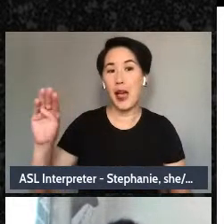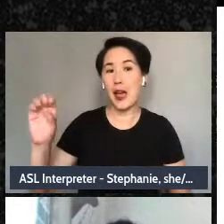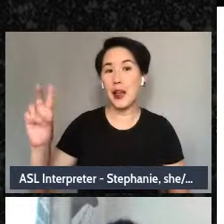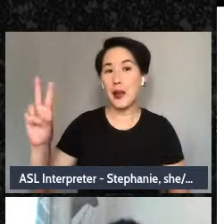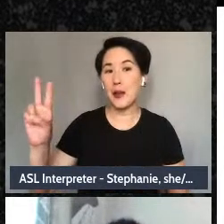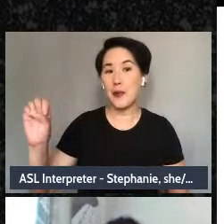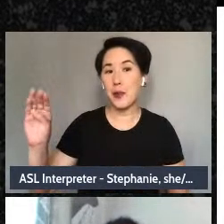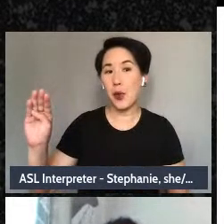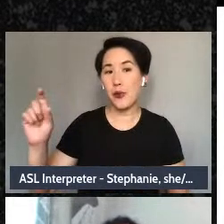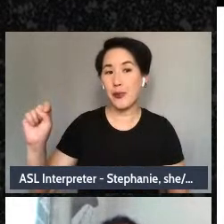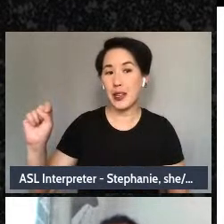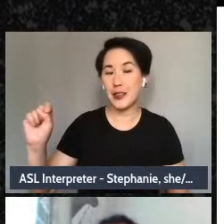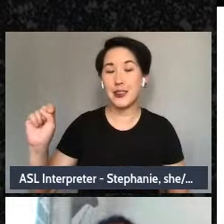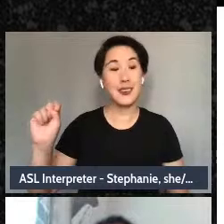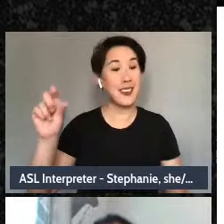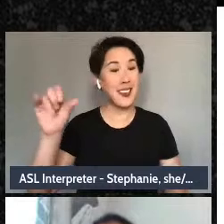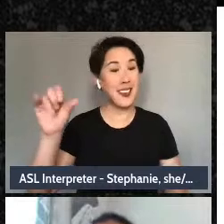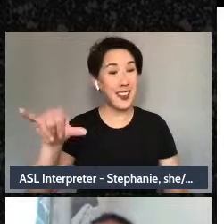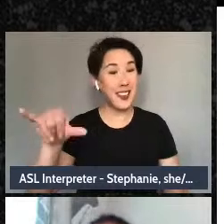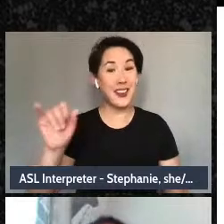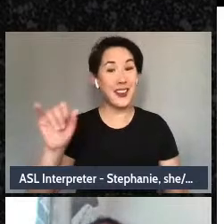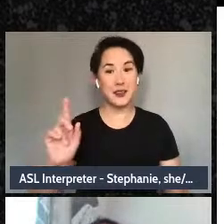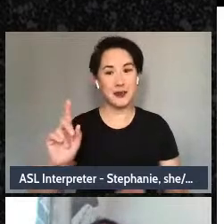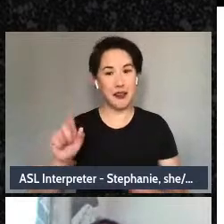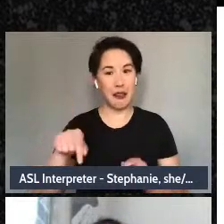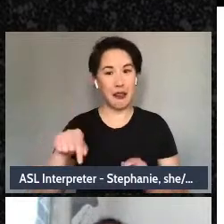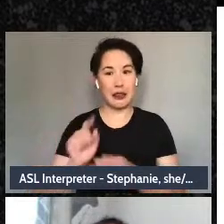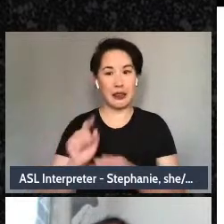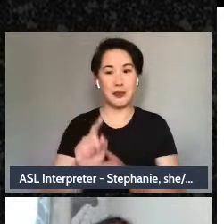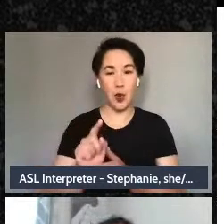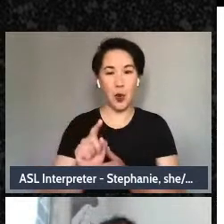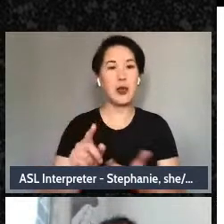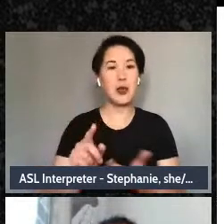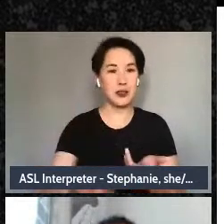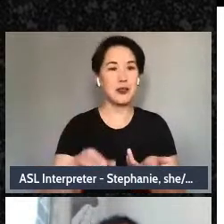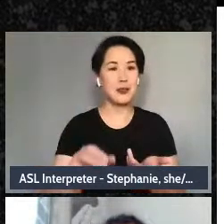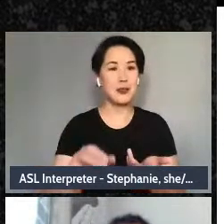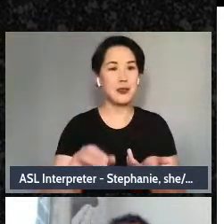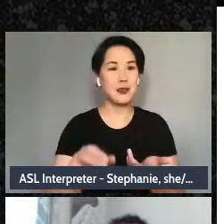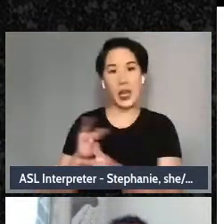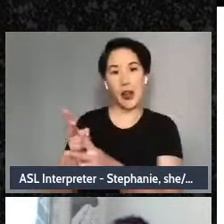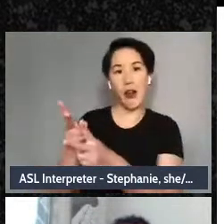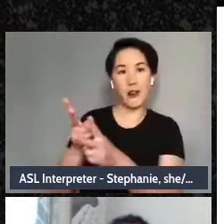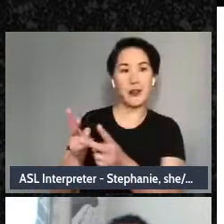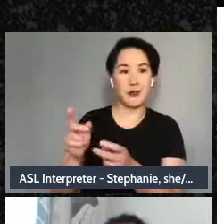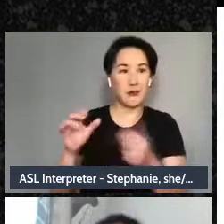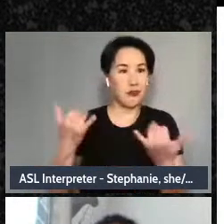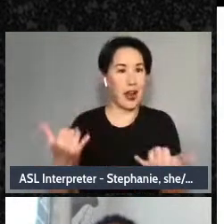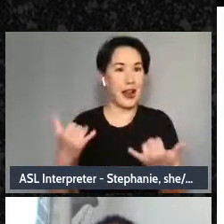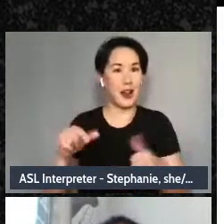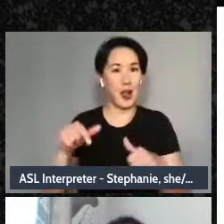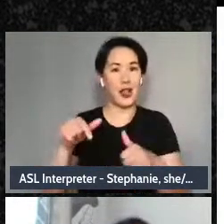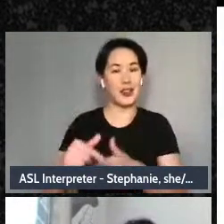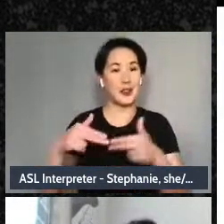of which we in this moment are drawing from. But please, please feel free to jump in and do